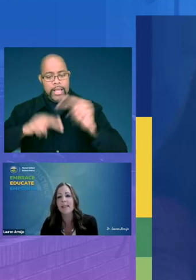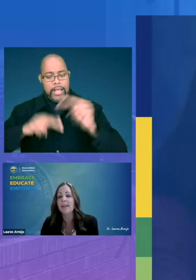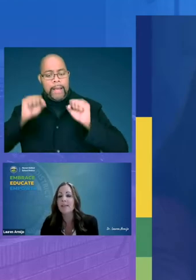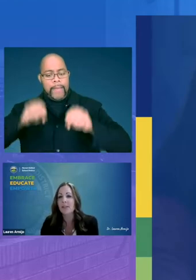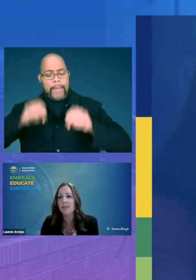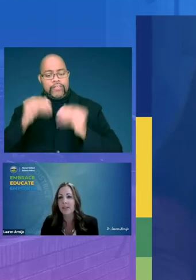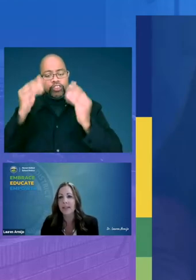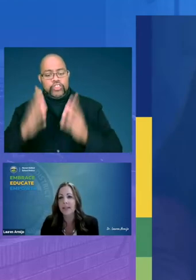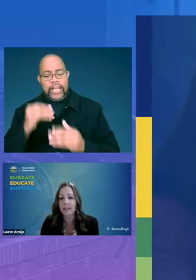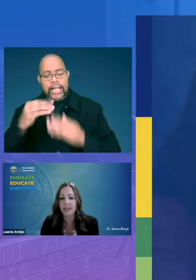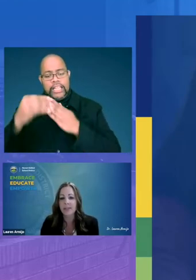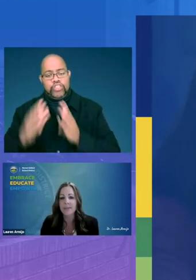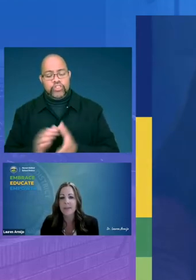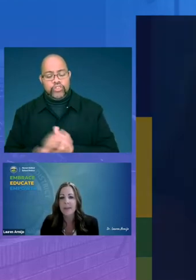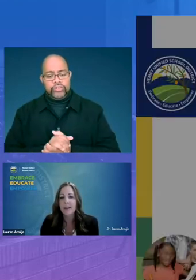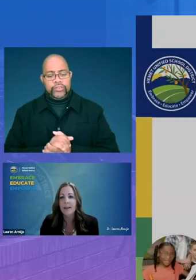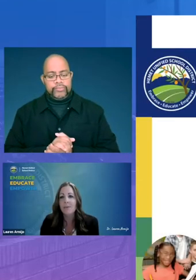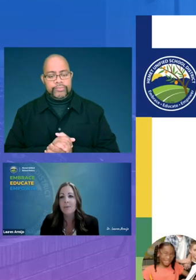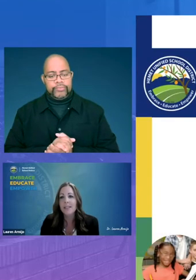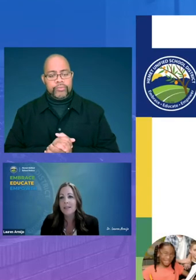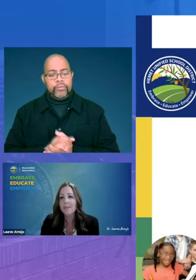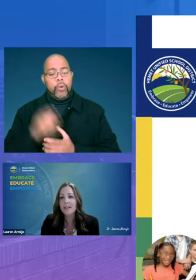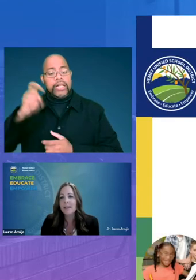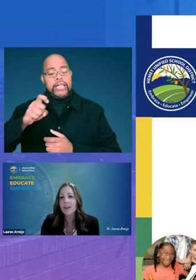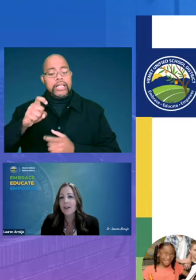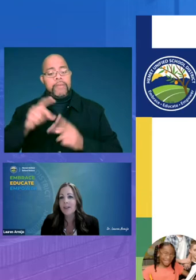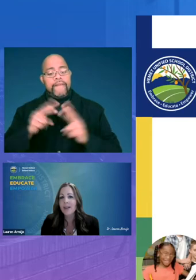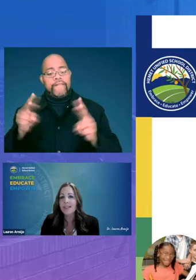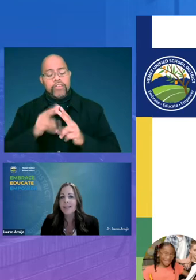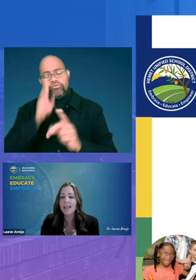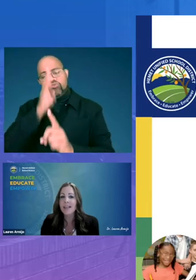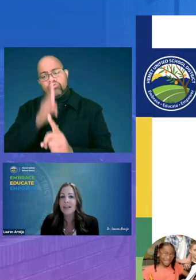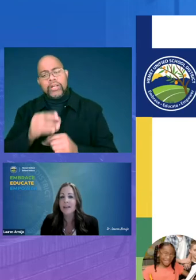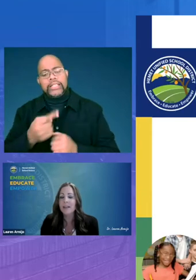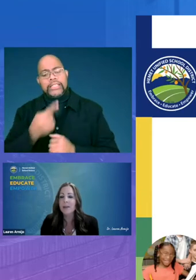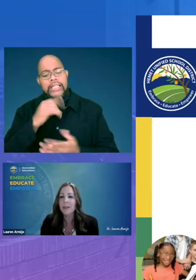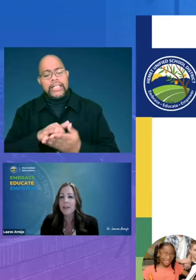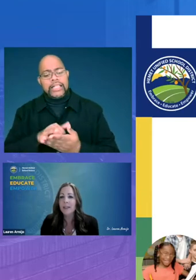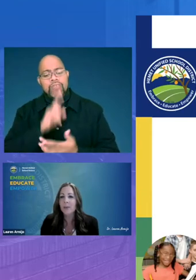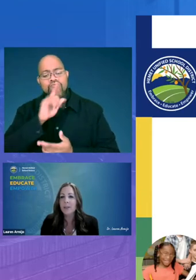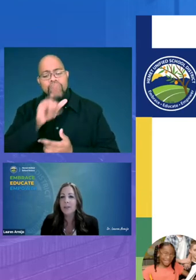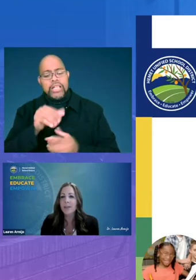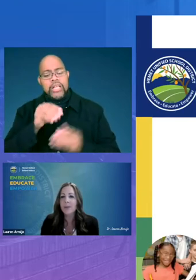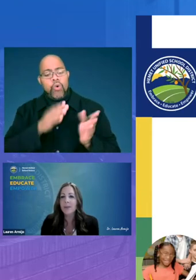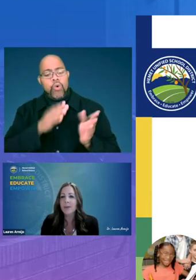of teachers and leaders we need to be very direct in saying that really in order to